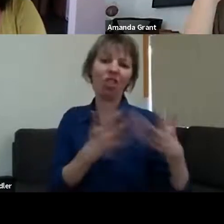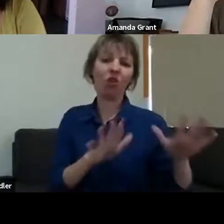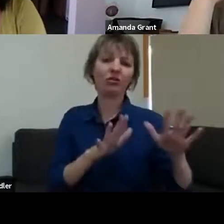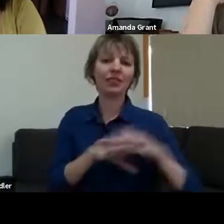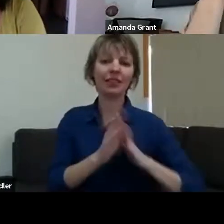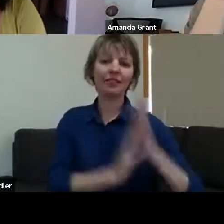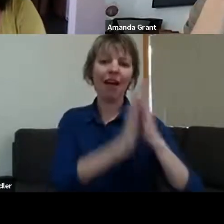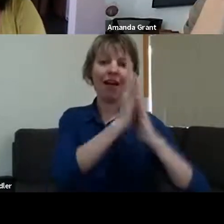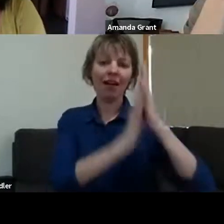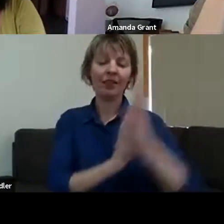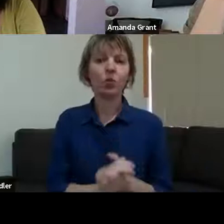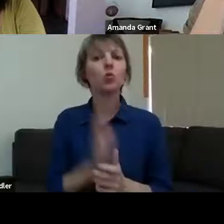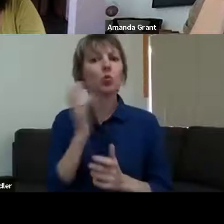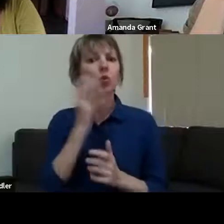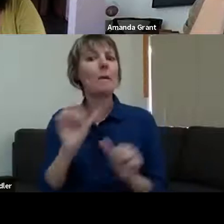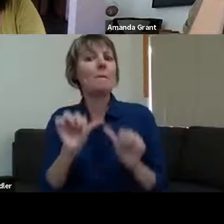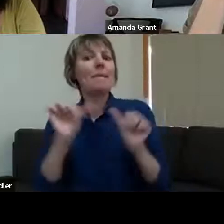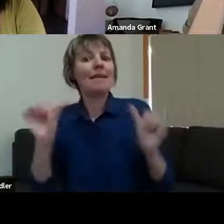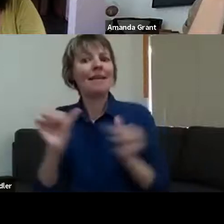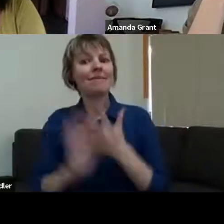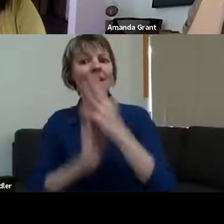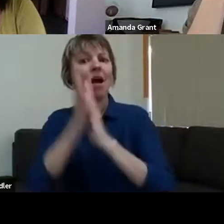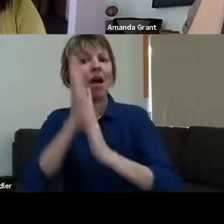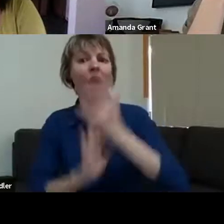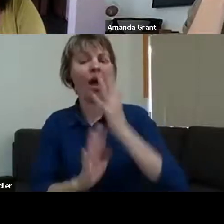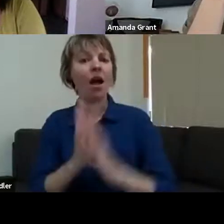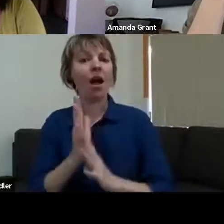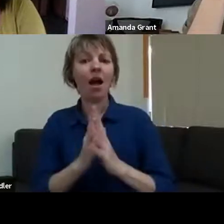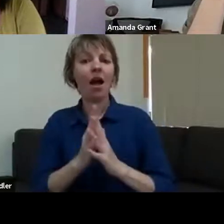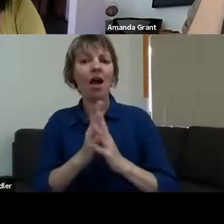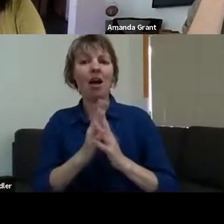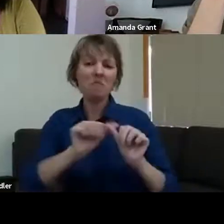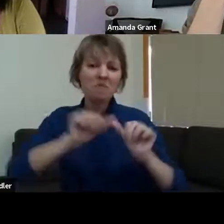The fire was a big fire. It's called the Dunalley fire, but it covered